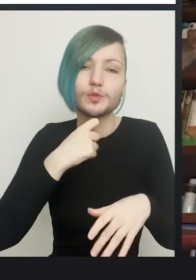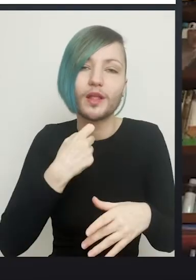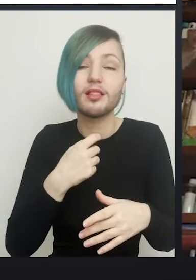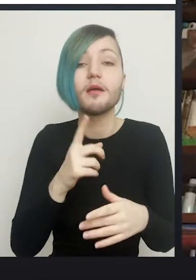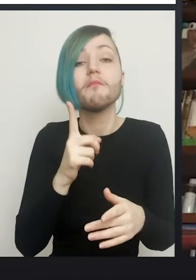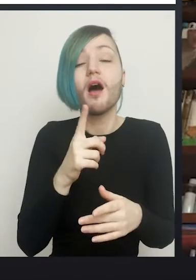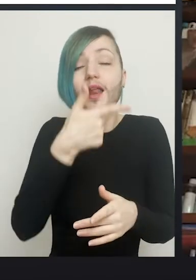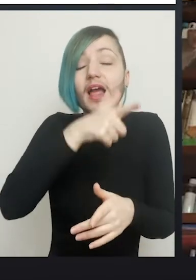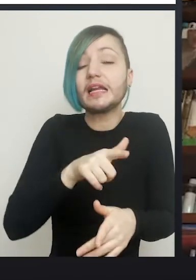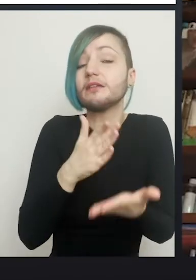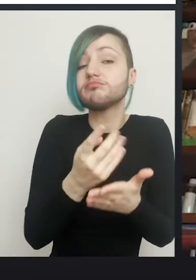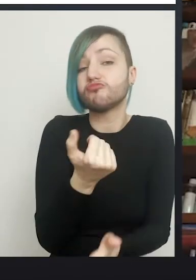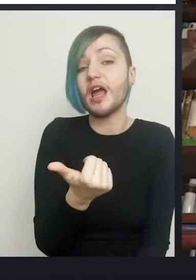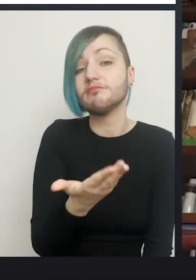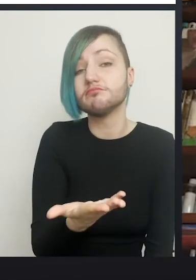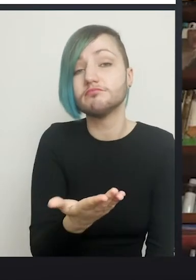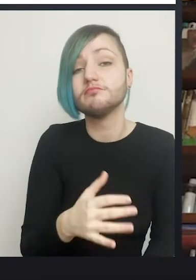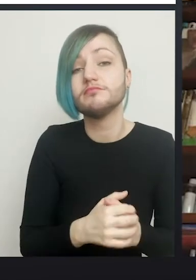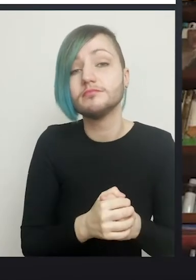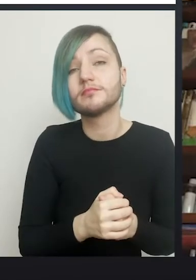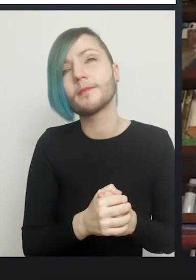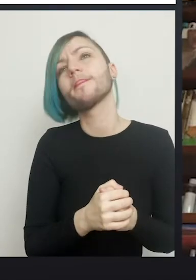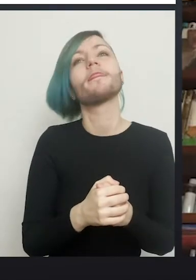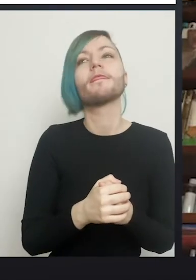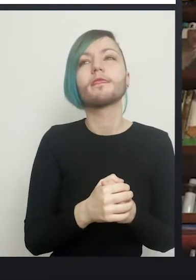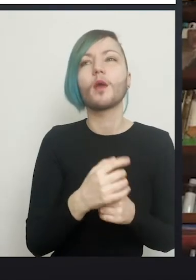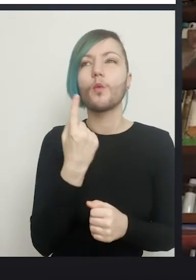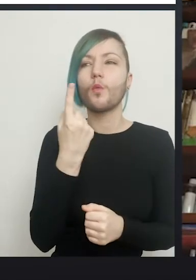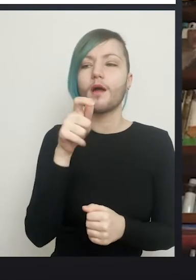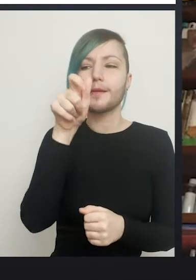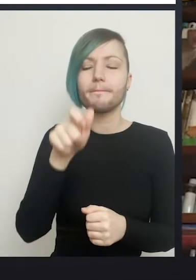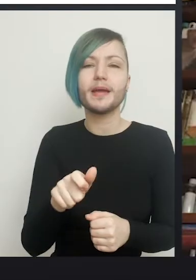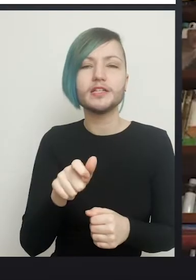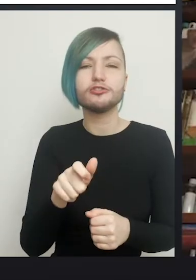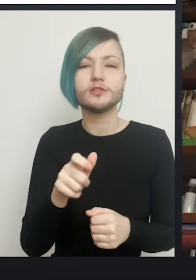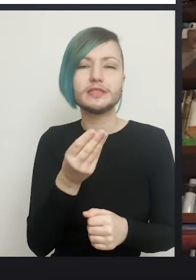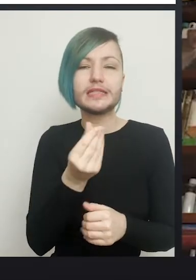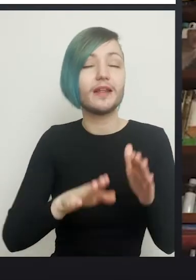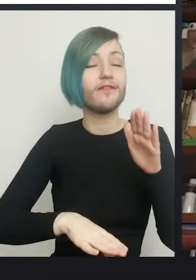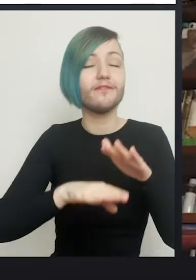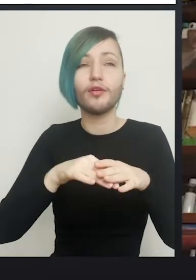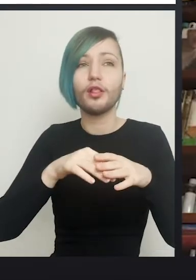I mean I've had one patient with almost complete loss of vaginal skin in the last